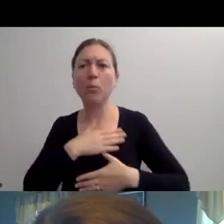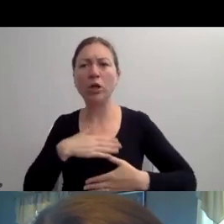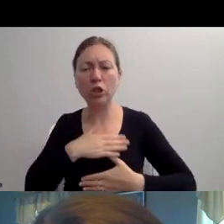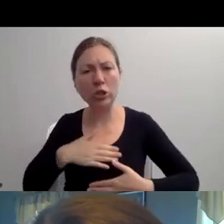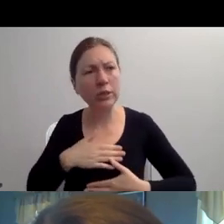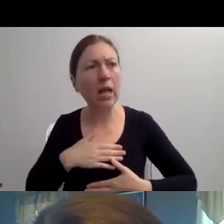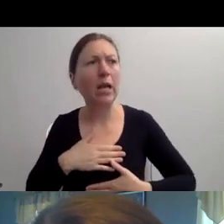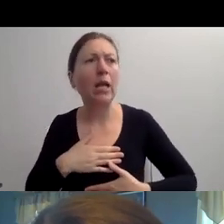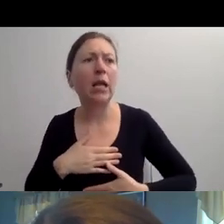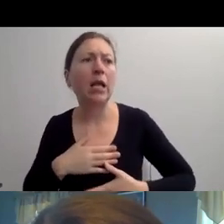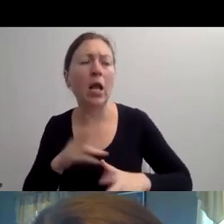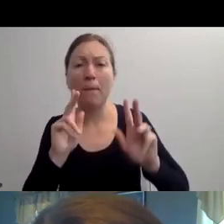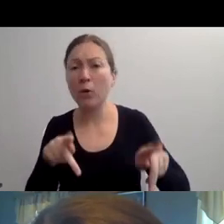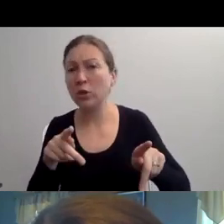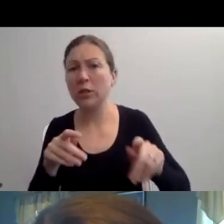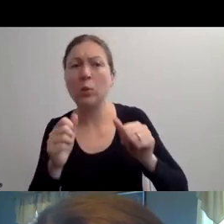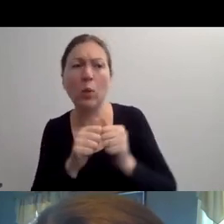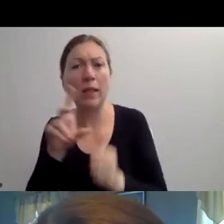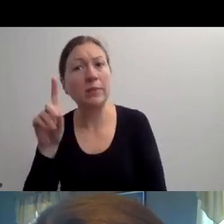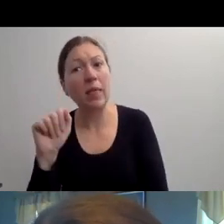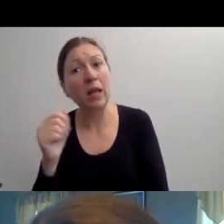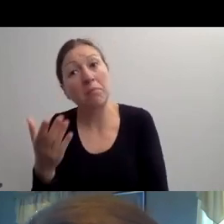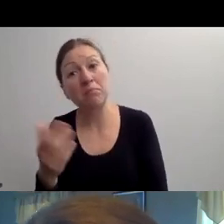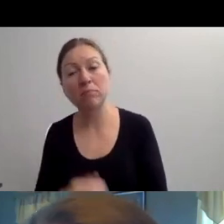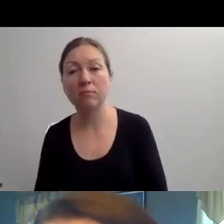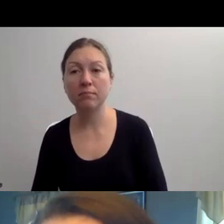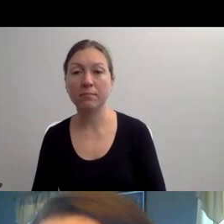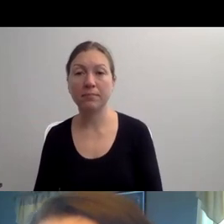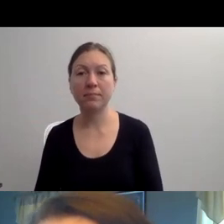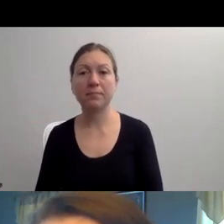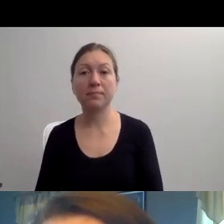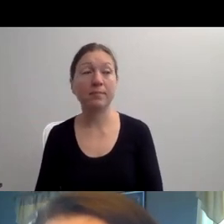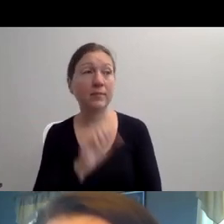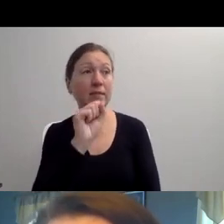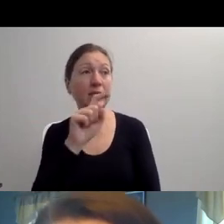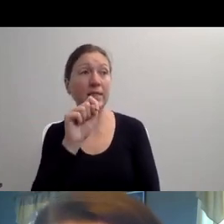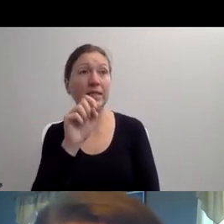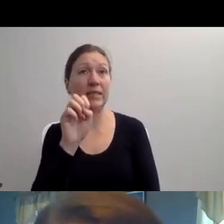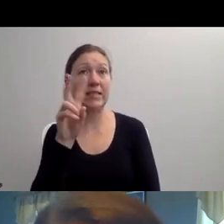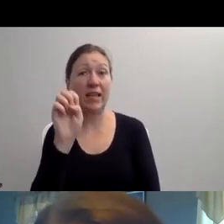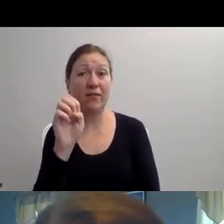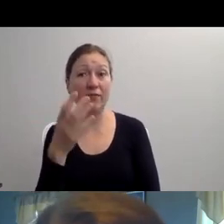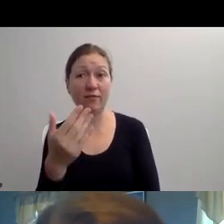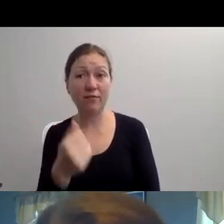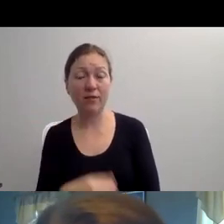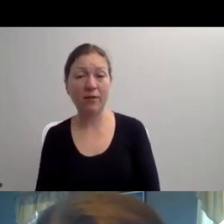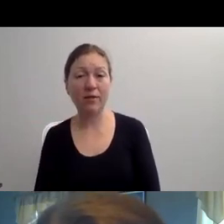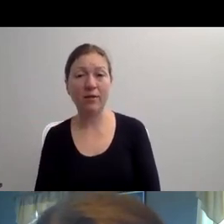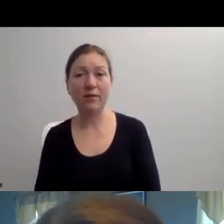"AND WAS THAT -- I KEEP -- STEVE, DO YOU REMEMBER THAT?" NO. ">> ANYWAY, BUT ANYWAY.